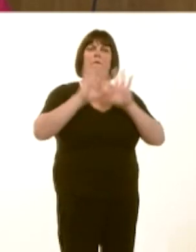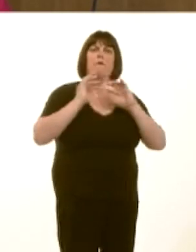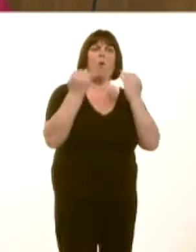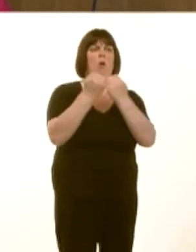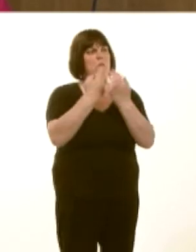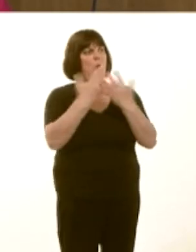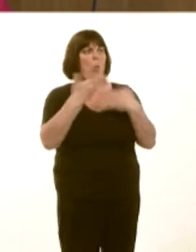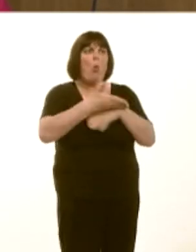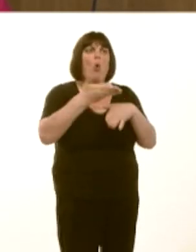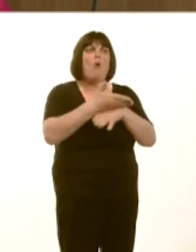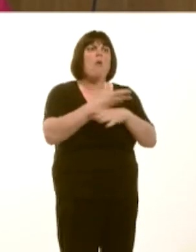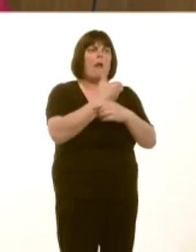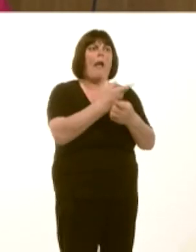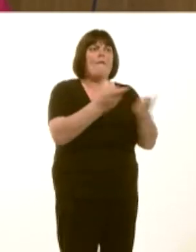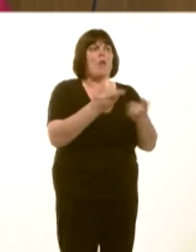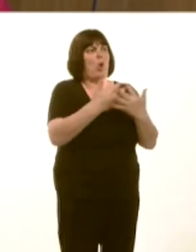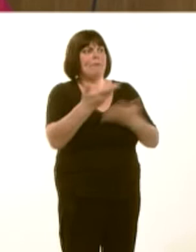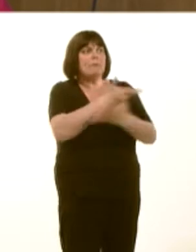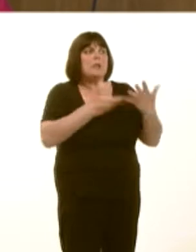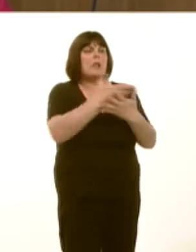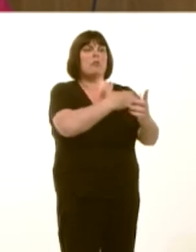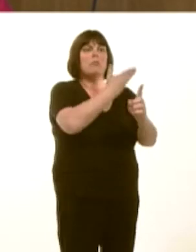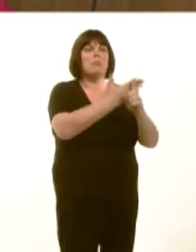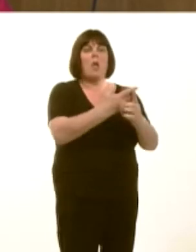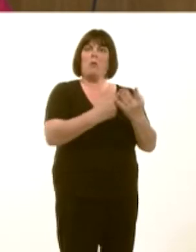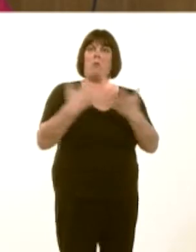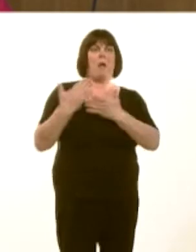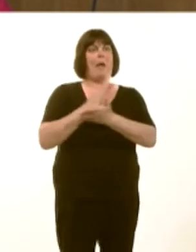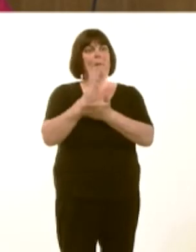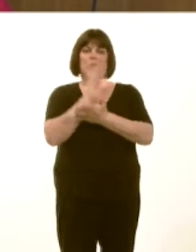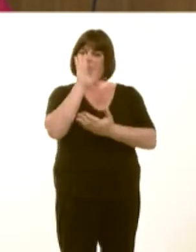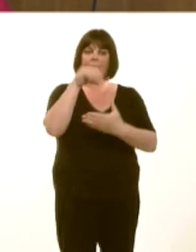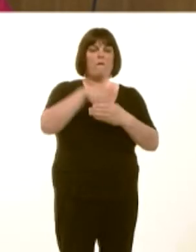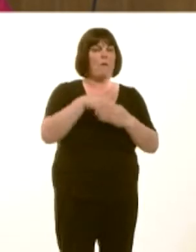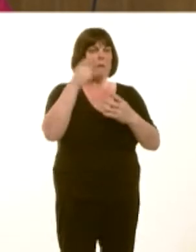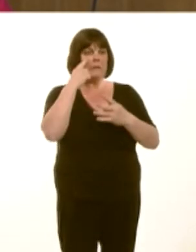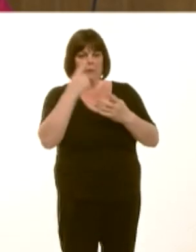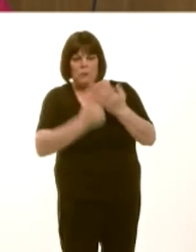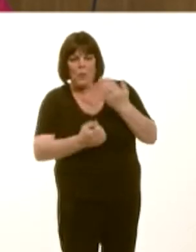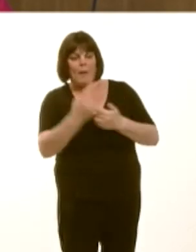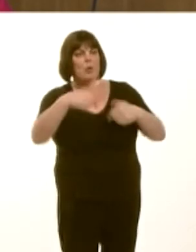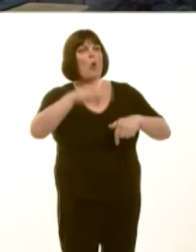than happy, of course, to look to see how we can develop this process in Wales and seek the support of other parties.